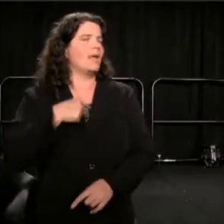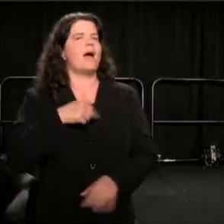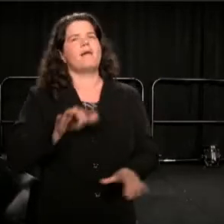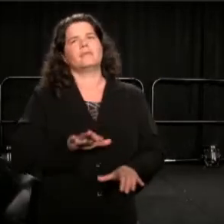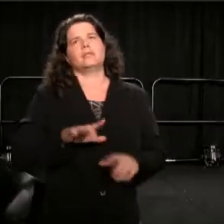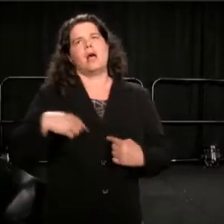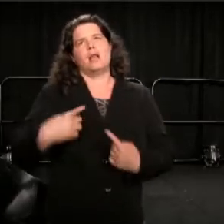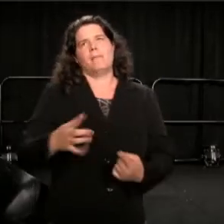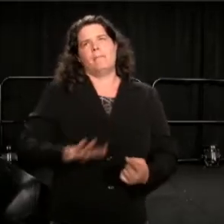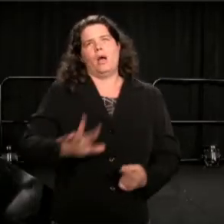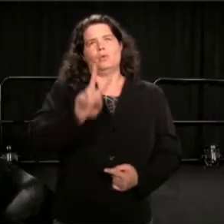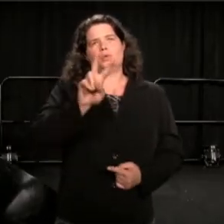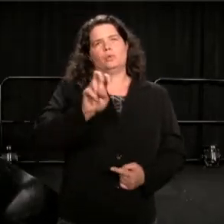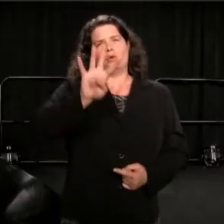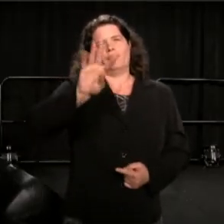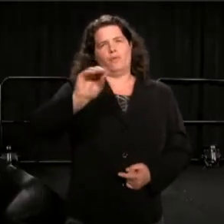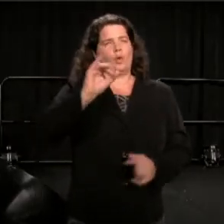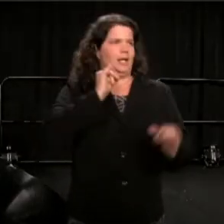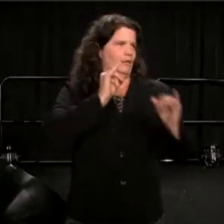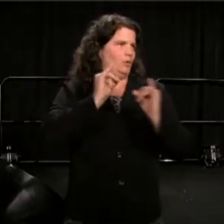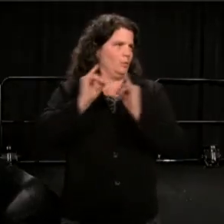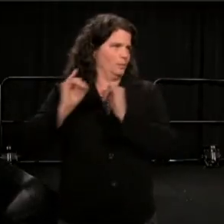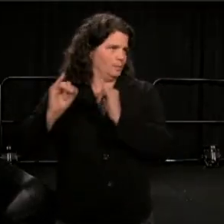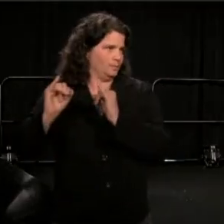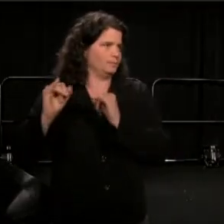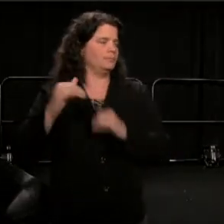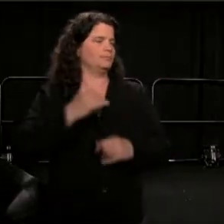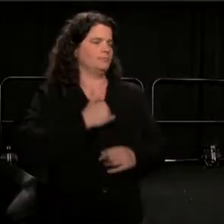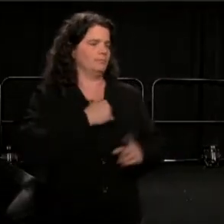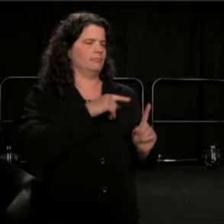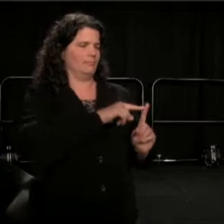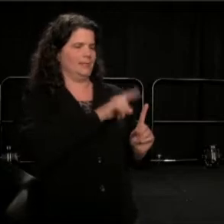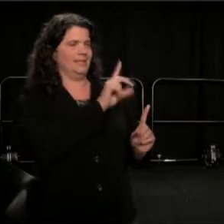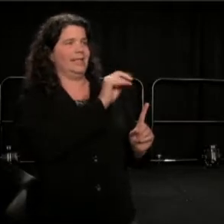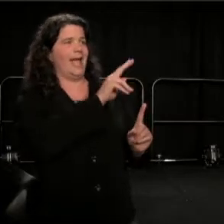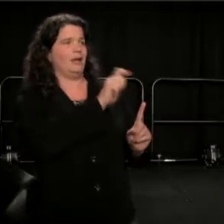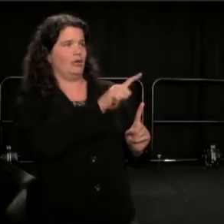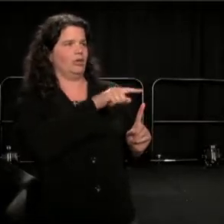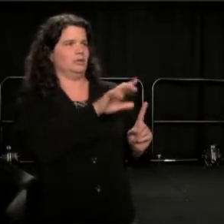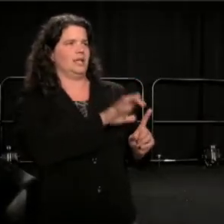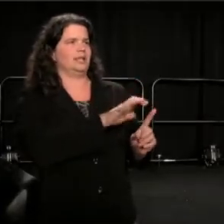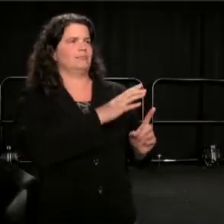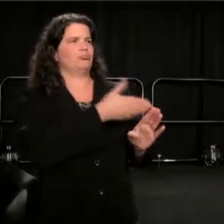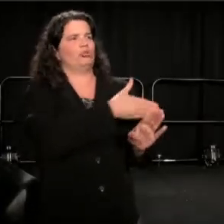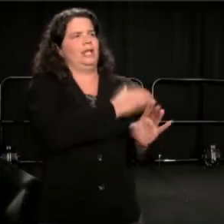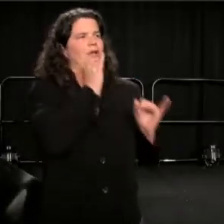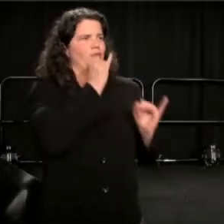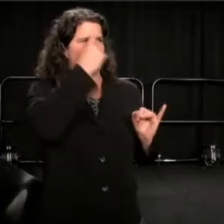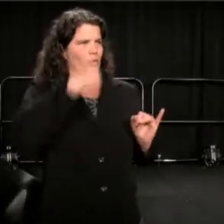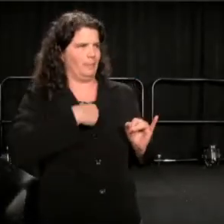Daniel who pre-interviews people; for me he's done 50. So it's a lot of people, we've talked to.